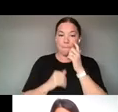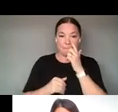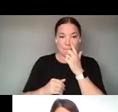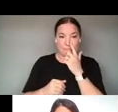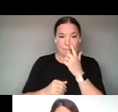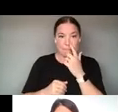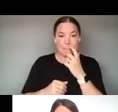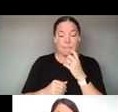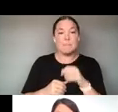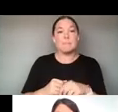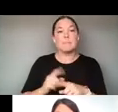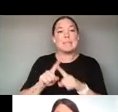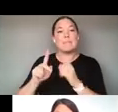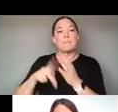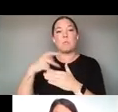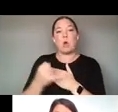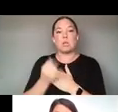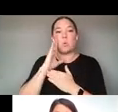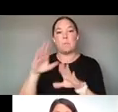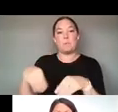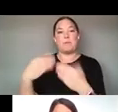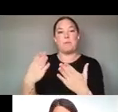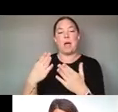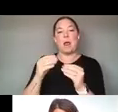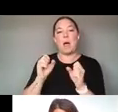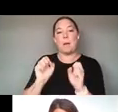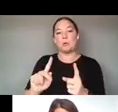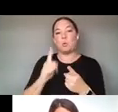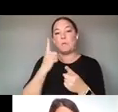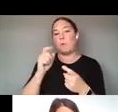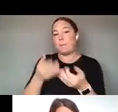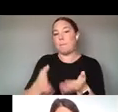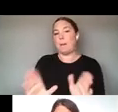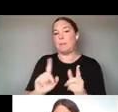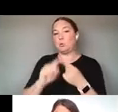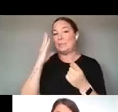THAT ARE PROVIDING OPPORTUNITIES FOR THE PUBLIC TO EXPERIENCE WORK. AND SO THIS ALSO INCLUDES